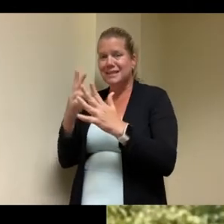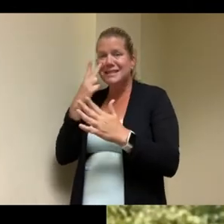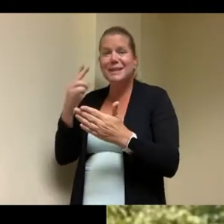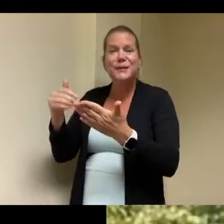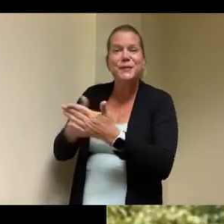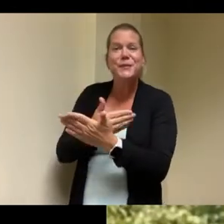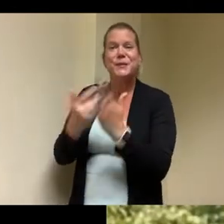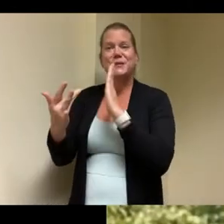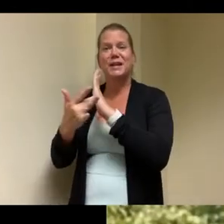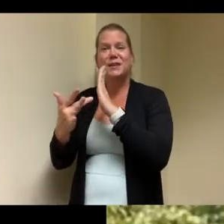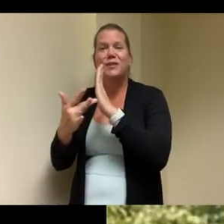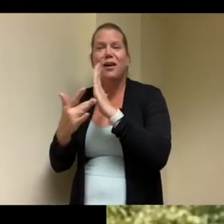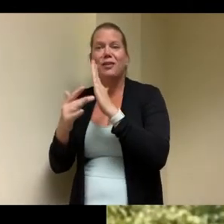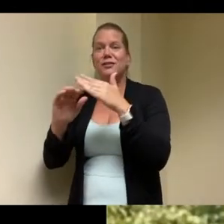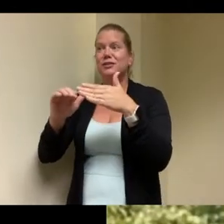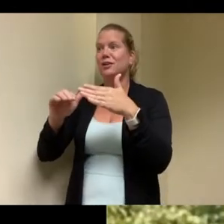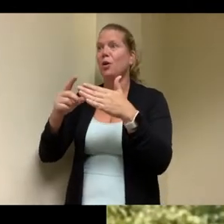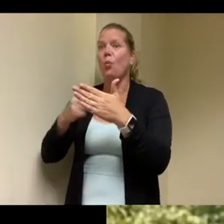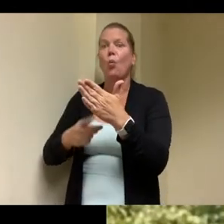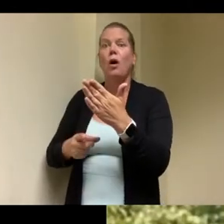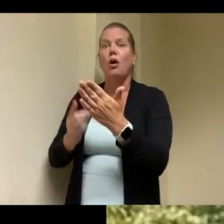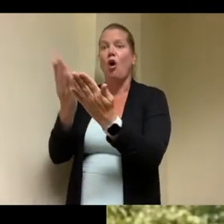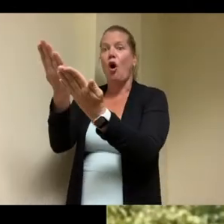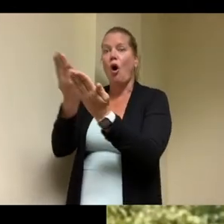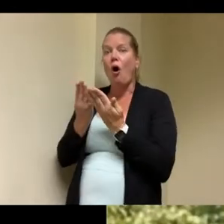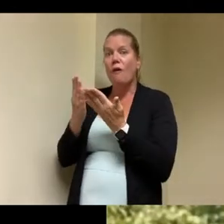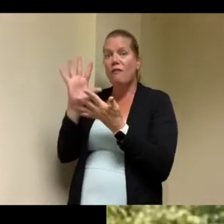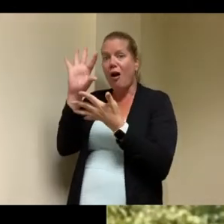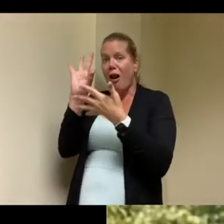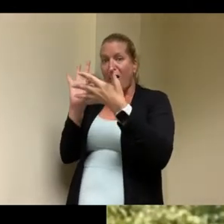i mean that was new construction then about 18 years ago so now